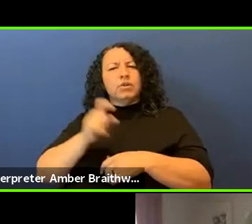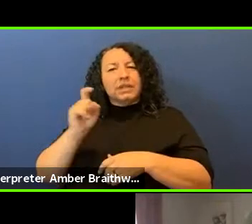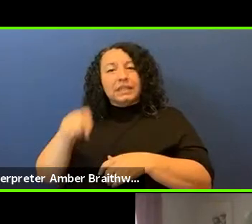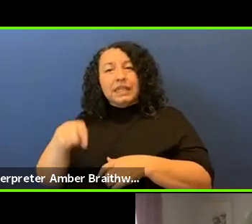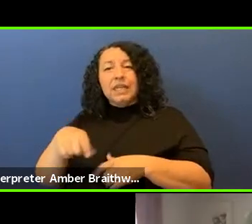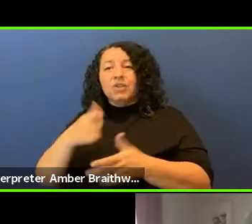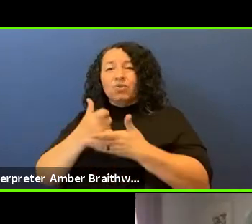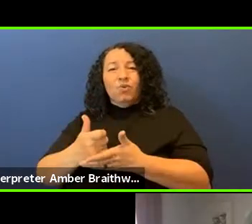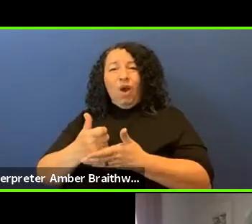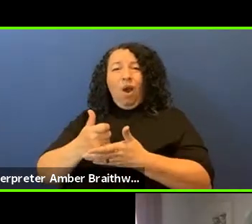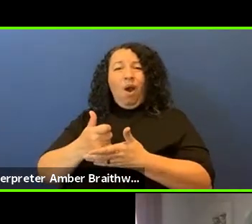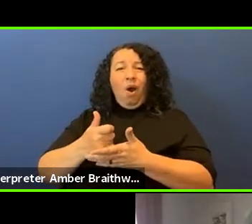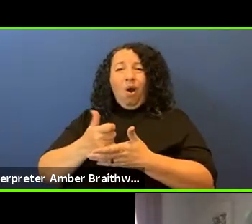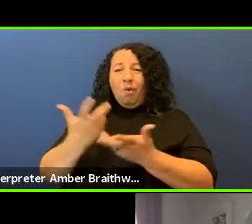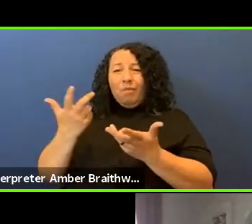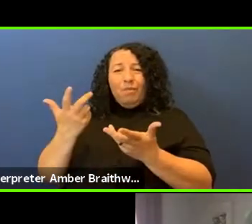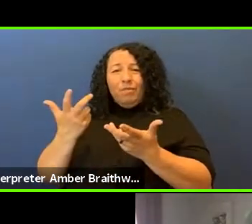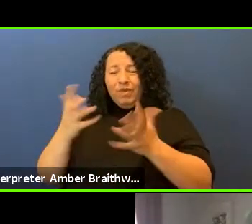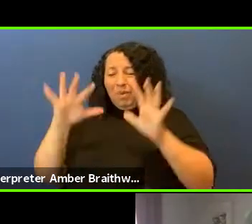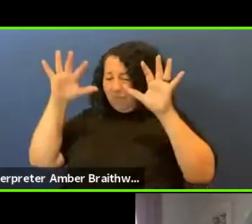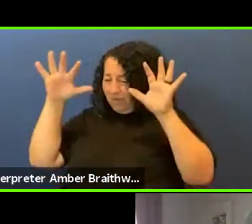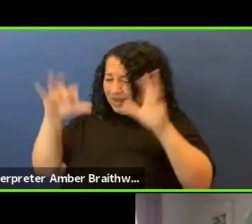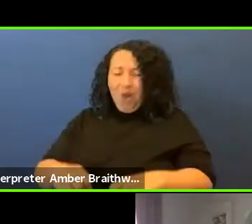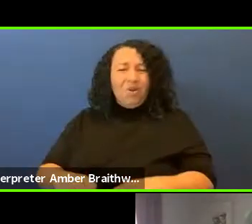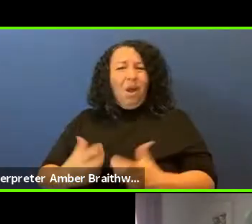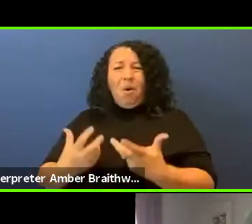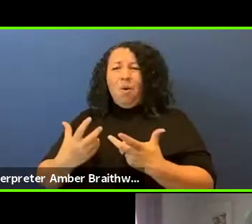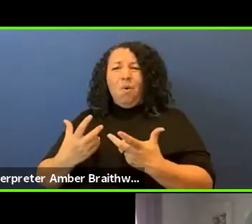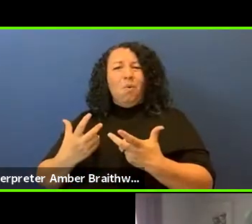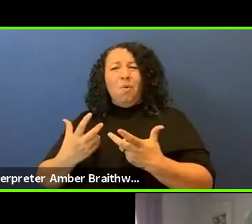created what in itself created it